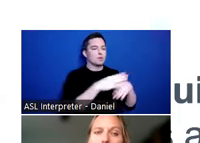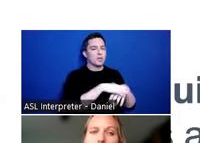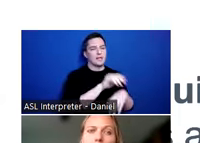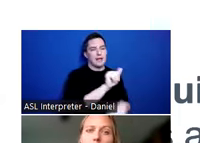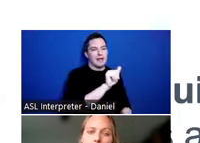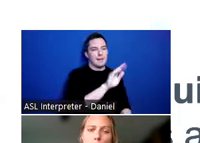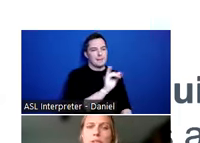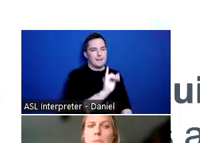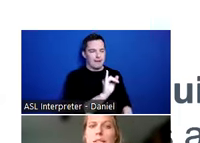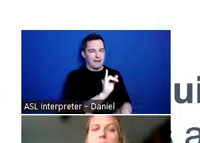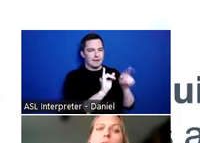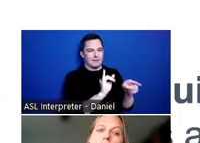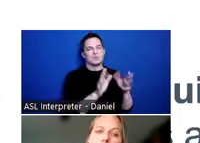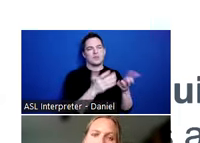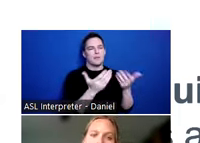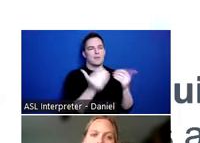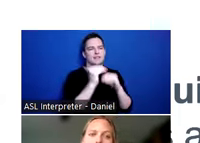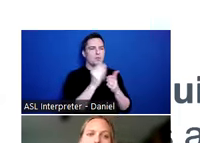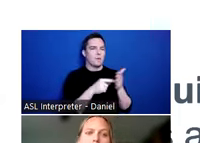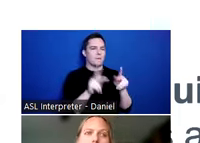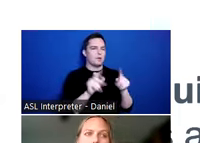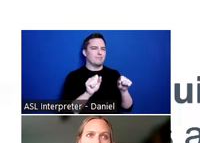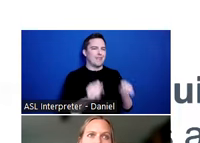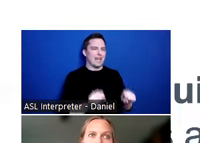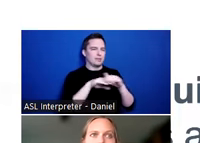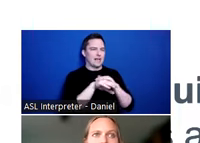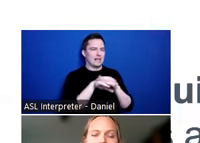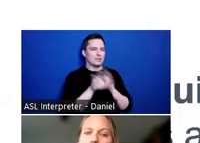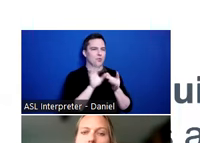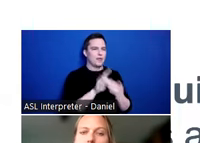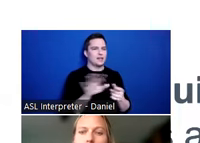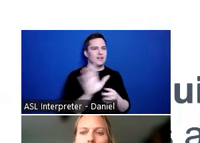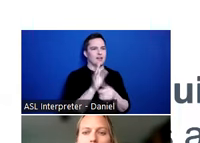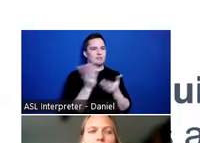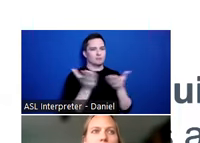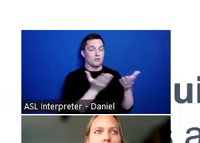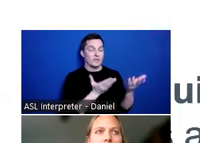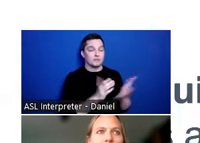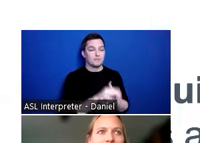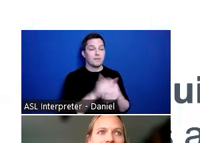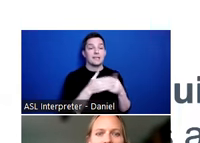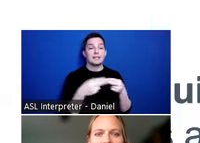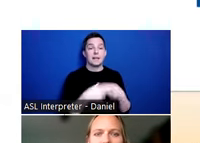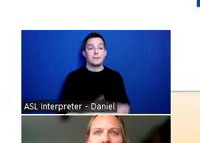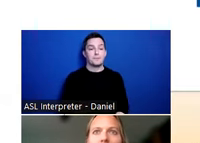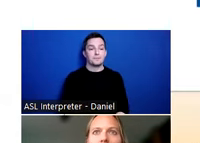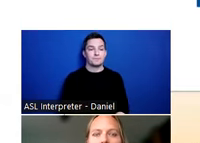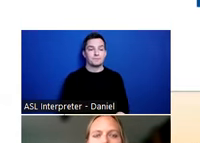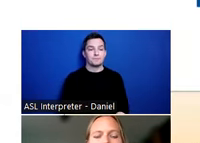that might limit what somebody is able to access in terms of their services. Next slide.